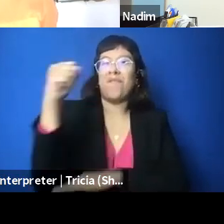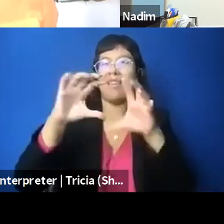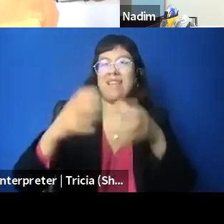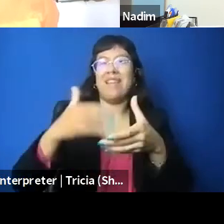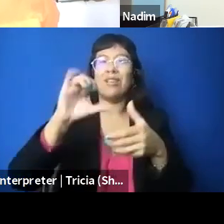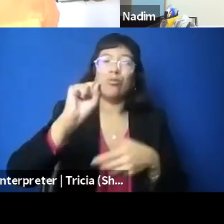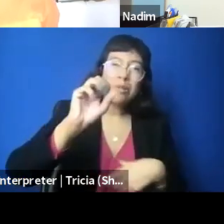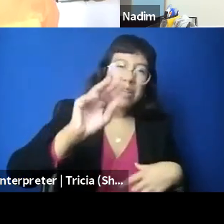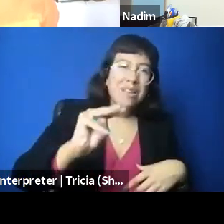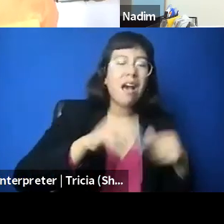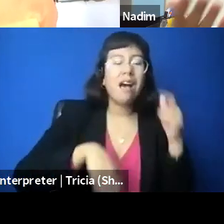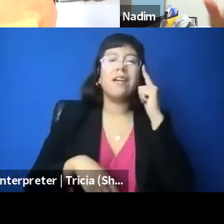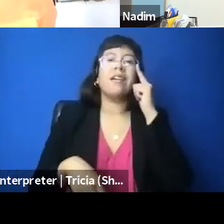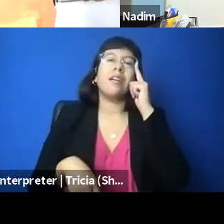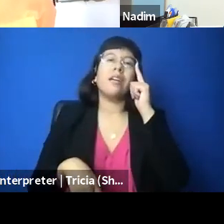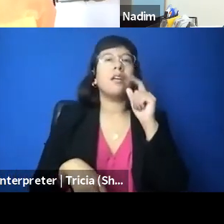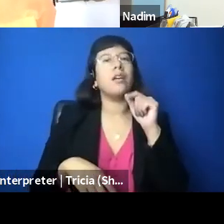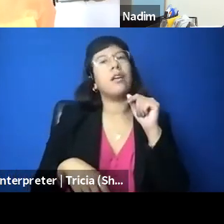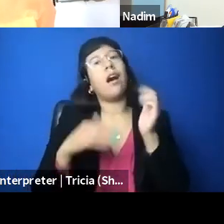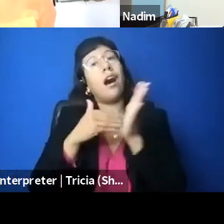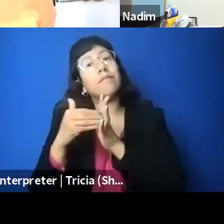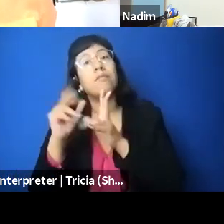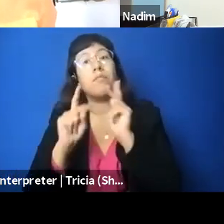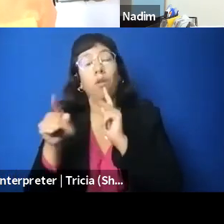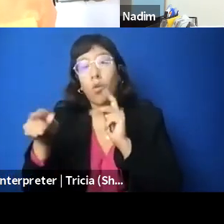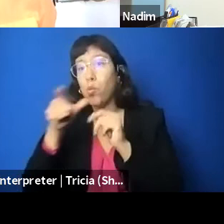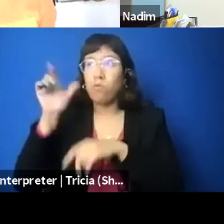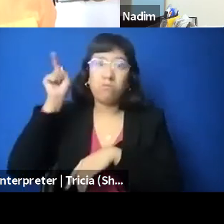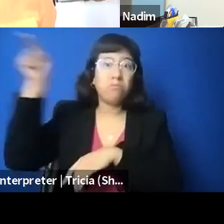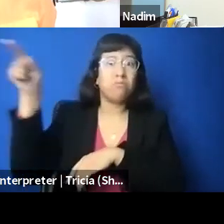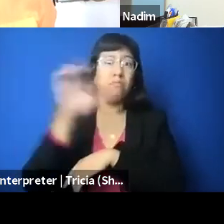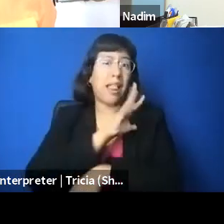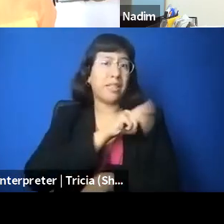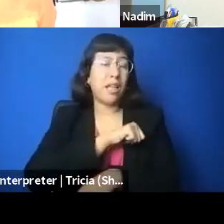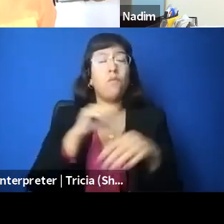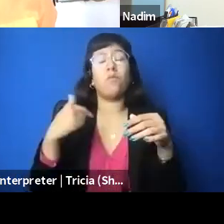who were on the ground and doing the lives. For example, if we speak about the Kurd family